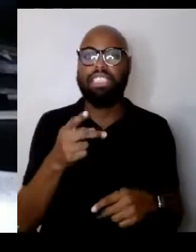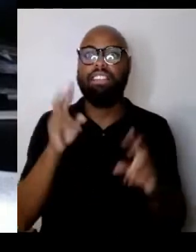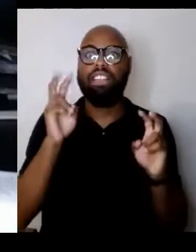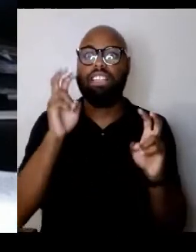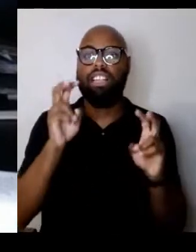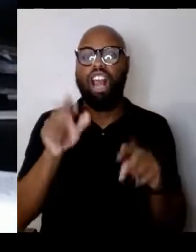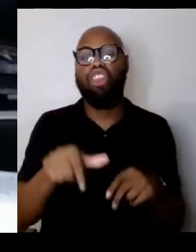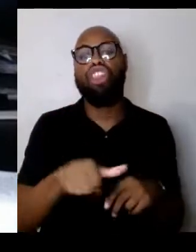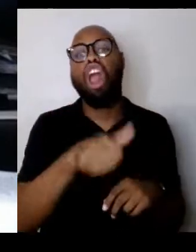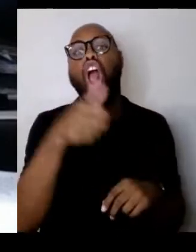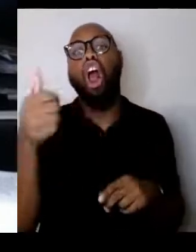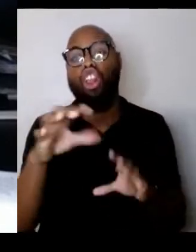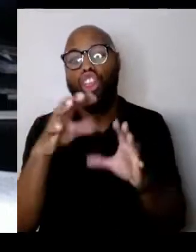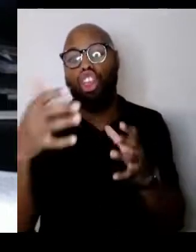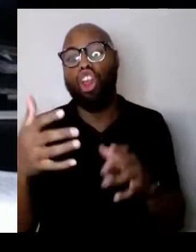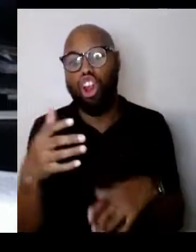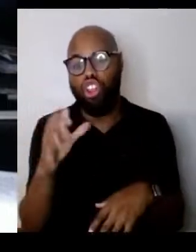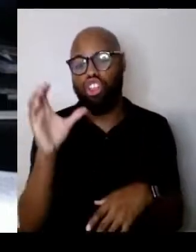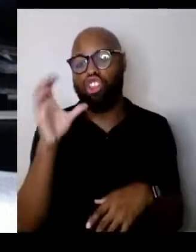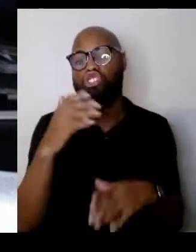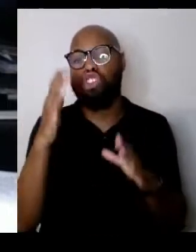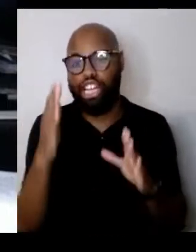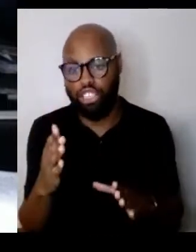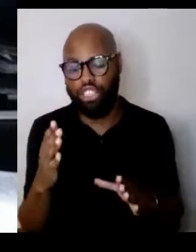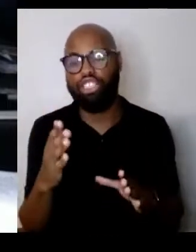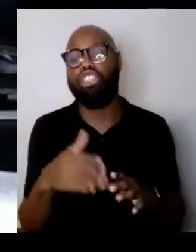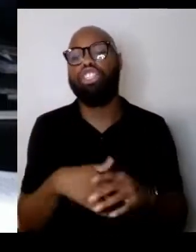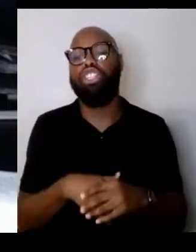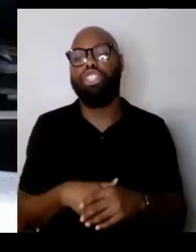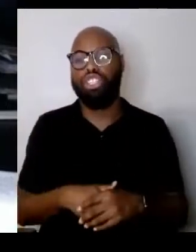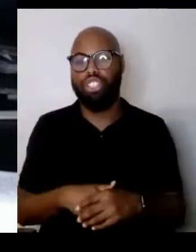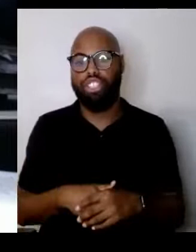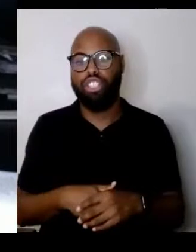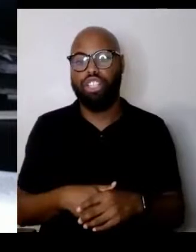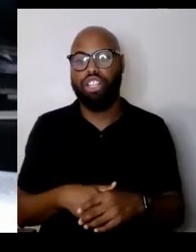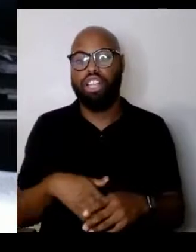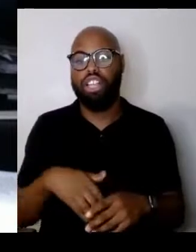the stranger you know? As a danger to themselves.